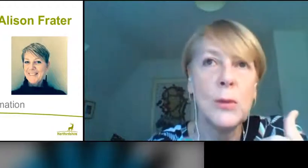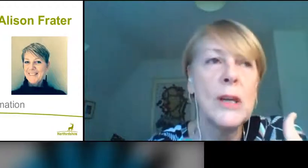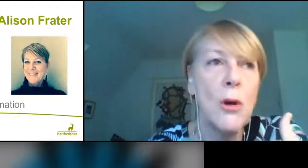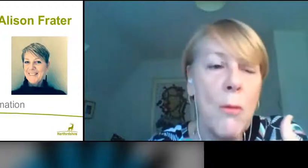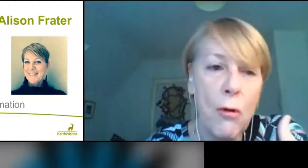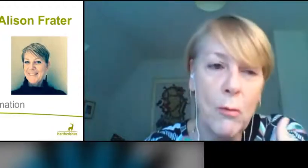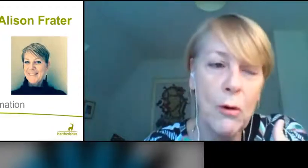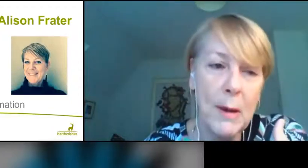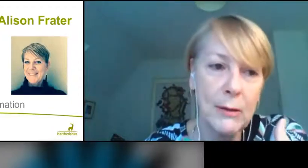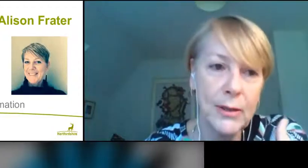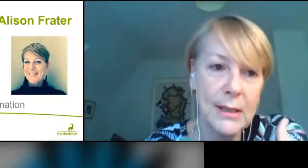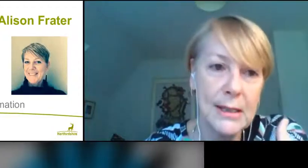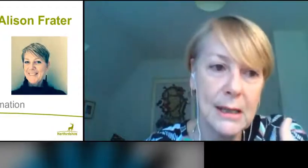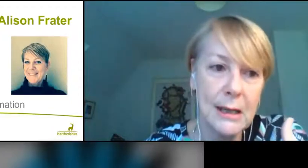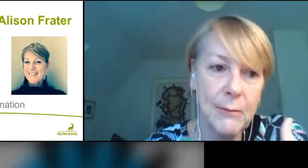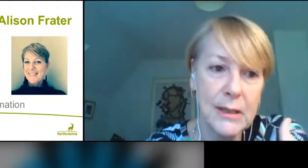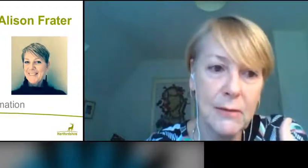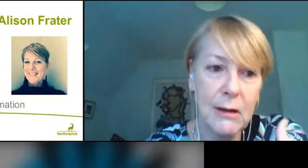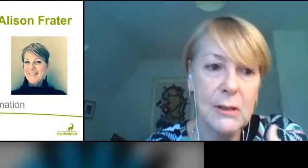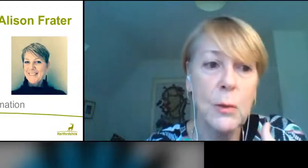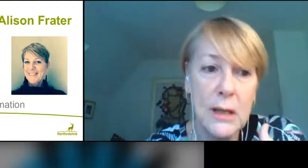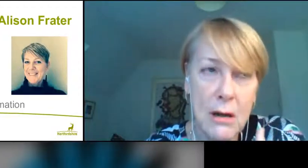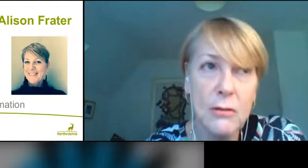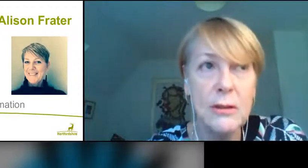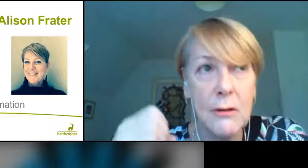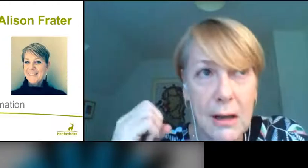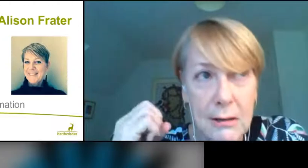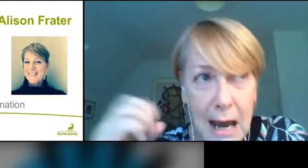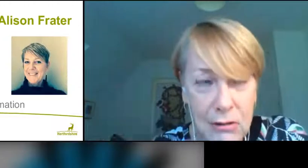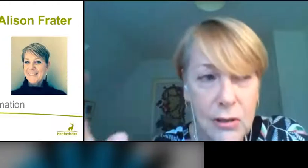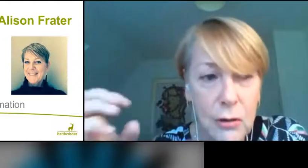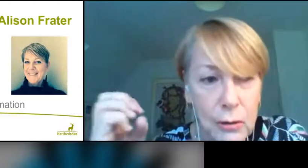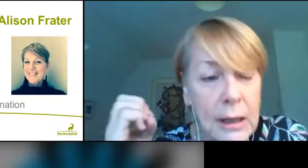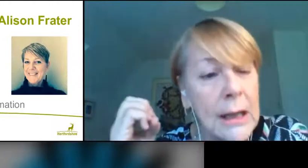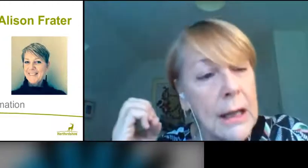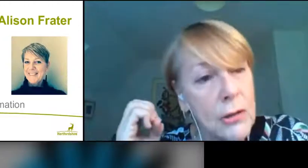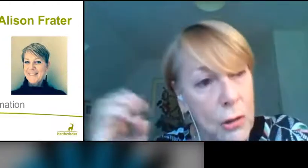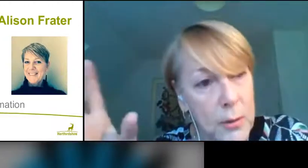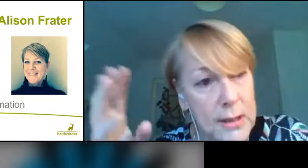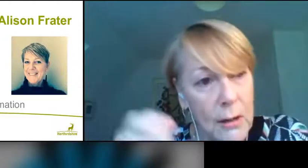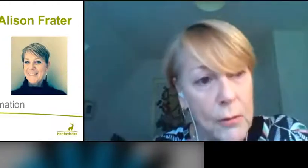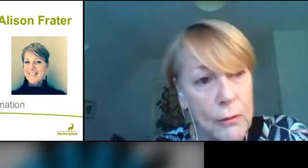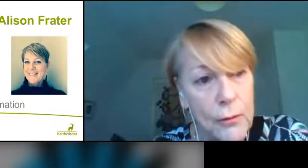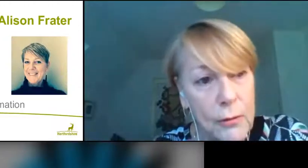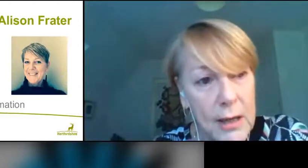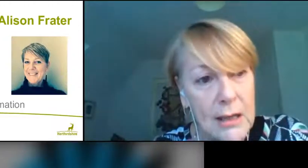As we know more and more about this virus, we know that aerosol droplets are moved through the air,